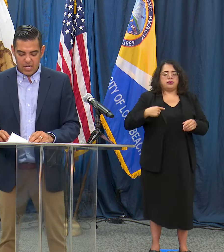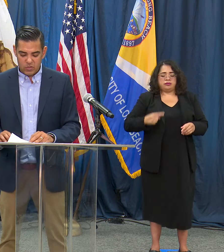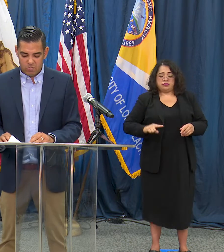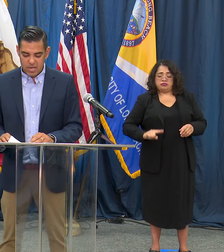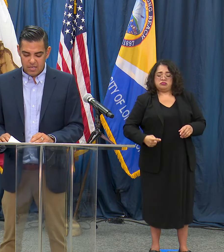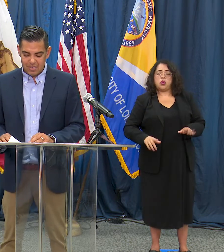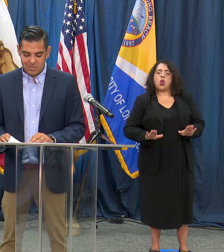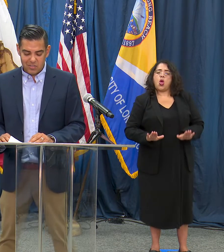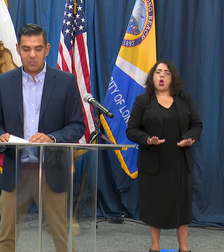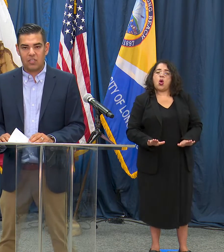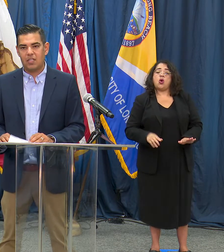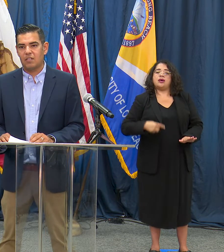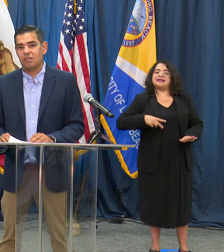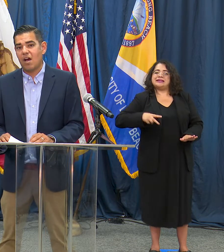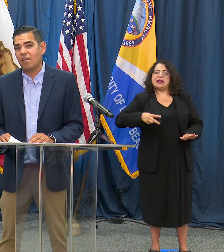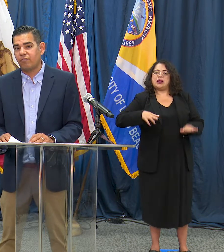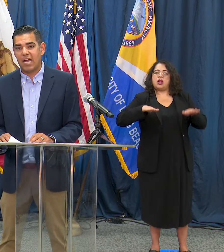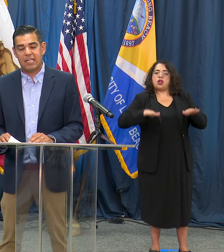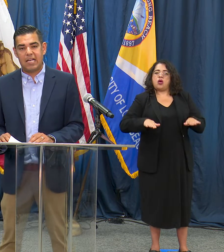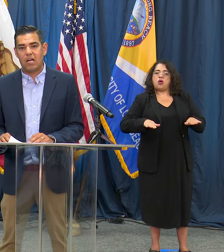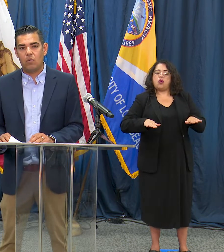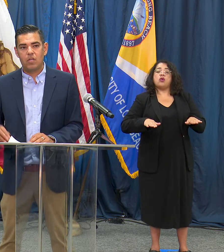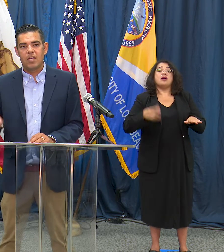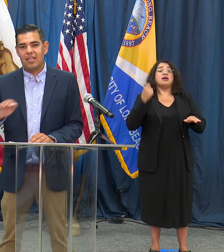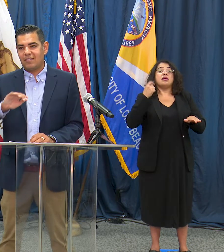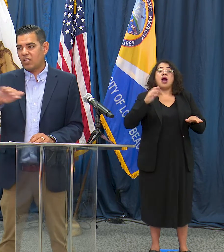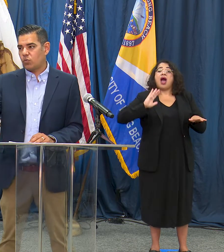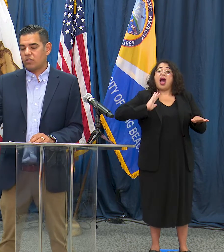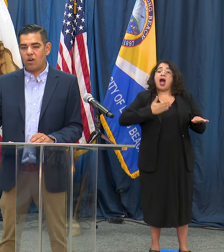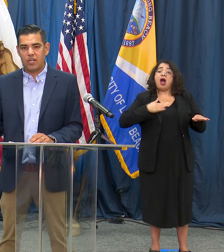has remained consistent and is not flattening out in a sense where it's starting